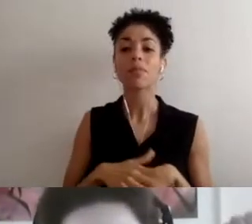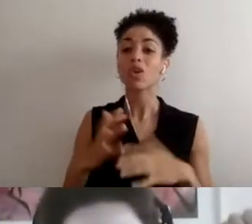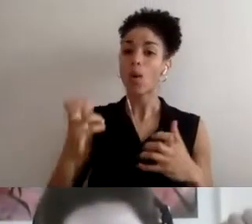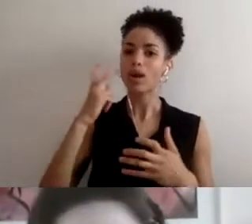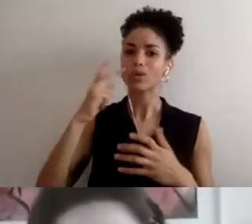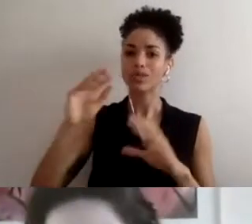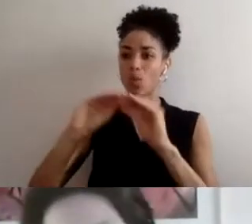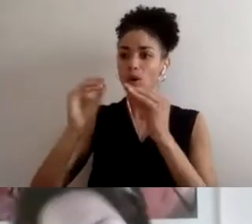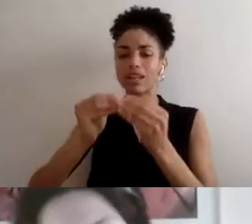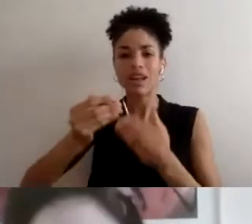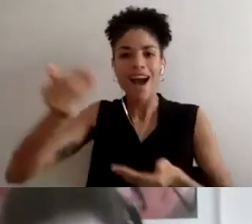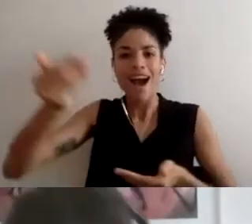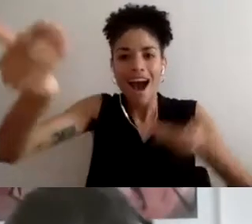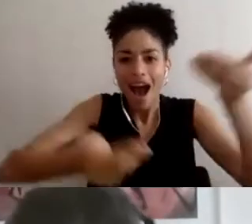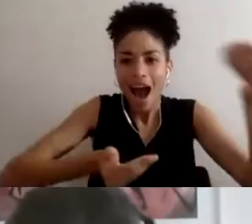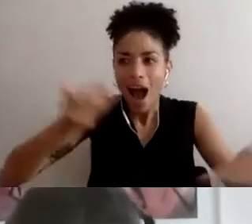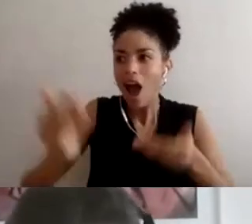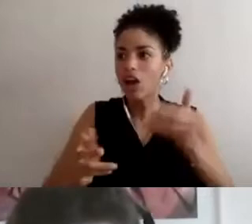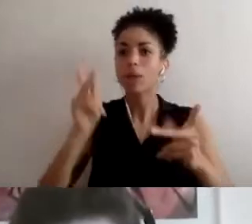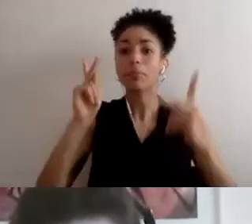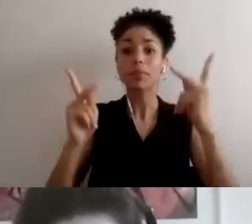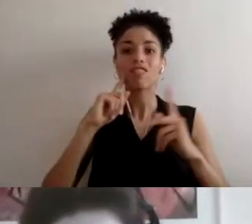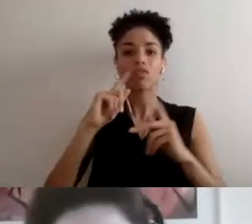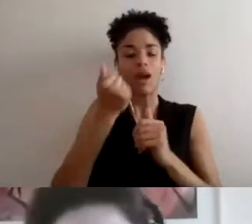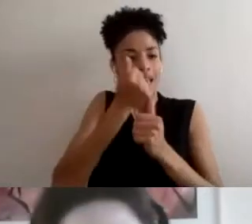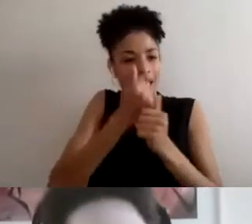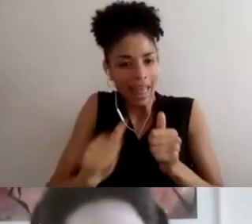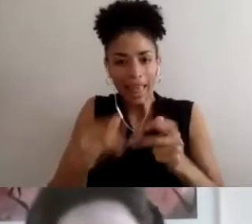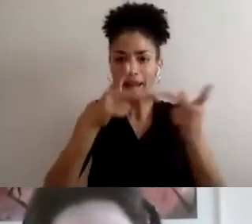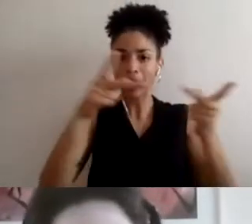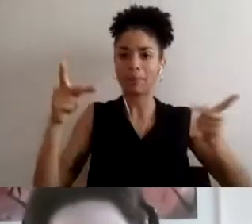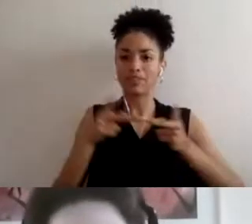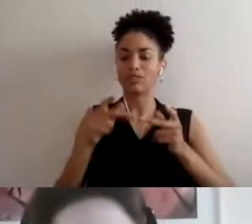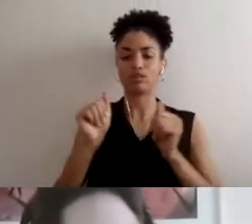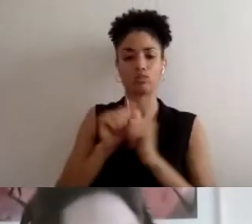people at all levels with disabilities, and I want to see people in the board of